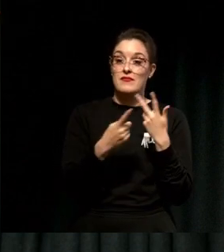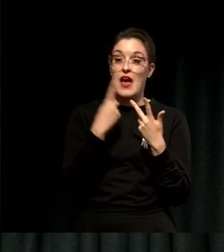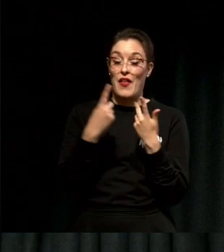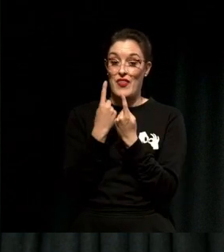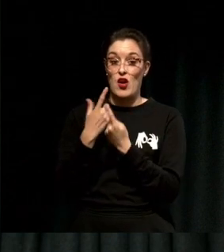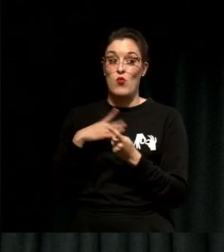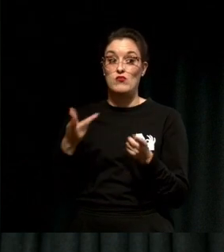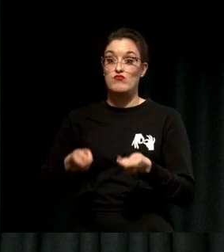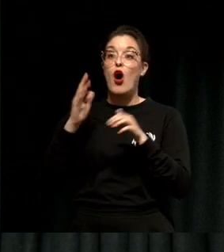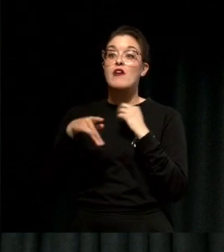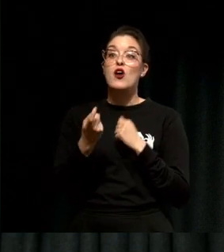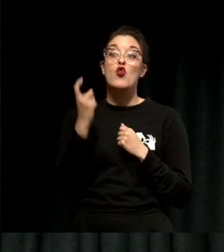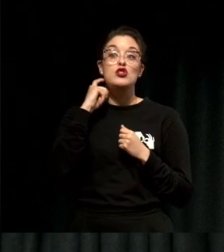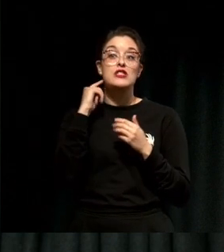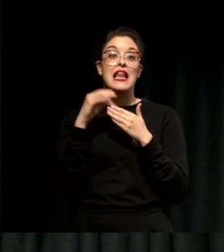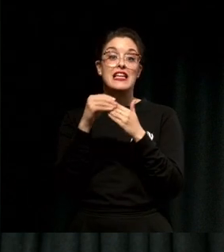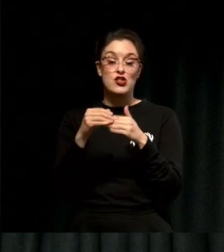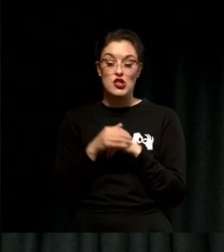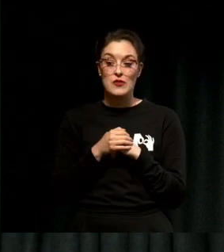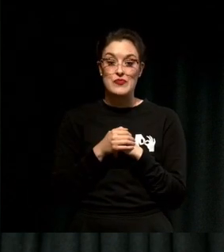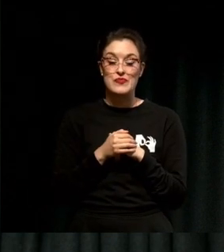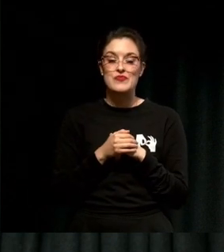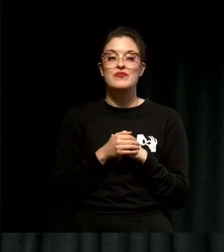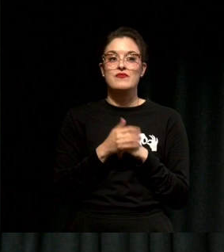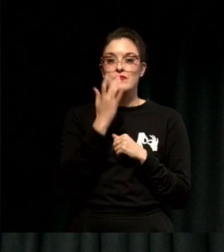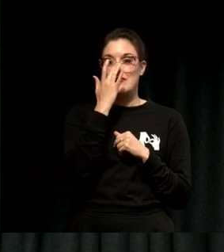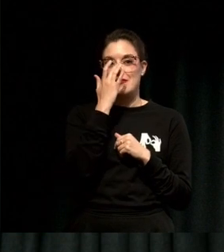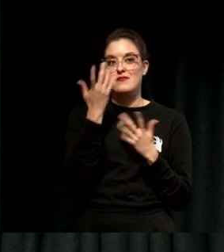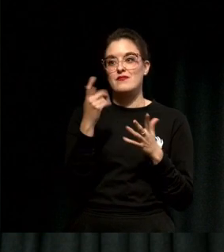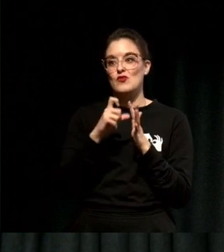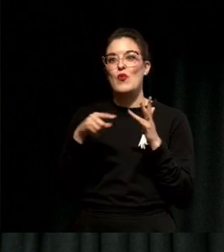work for the last two years has instilled in me that conscious leadership, the skills